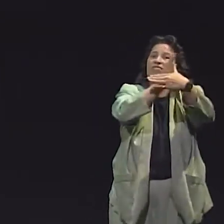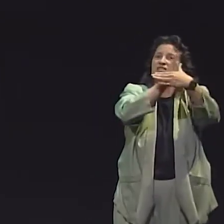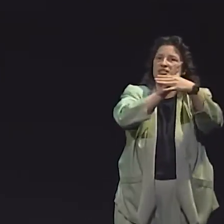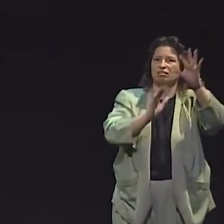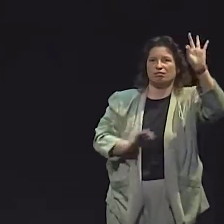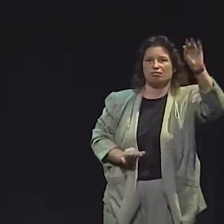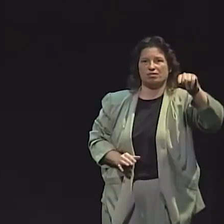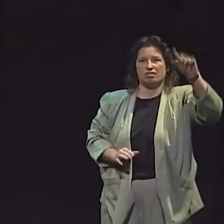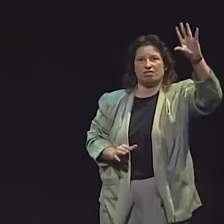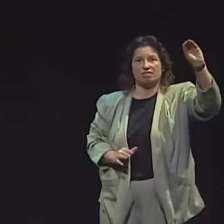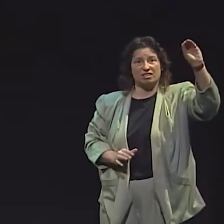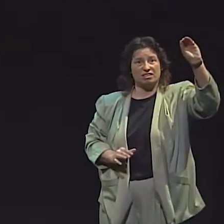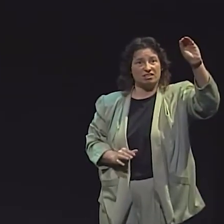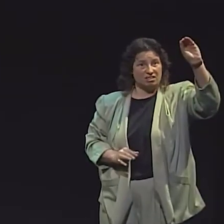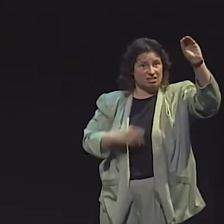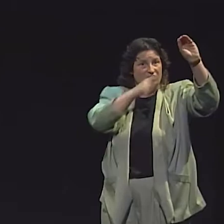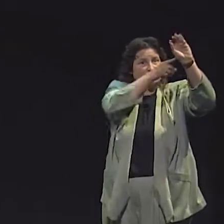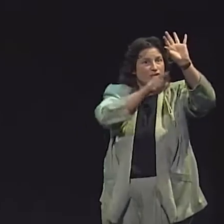I USED THE SAME RABBIT/TURTLE STORY AS WELL.